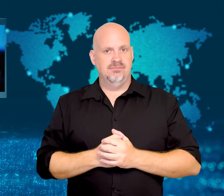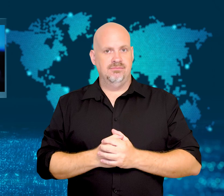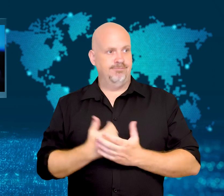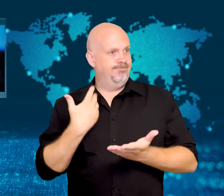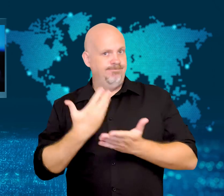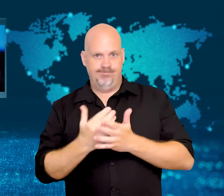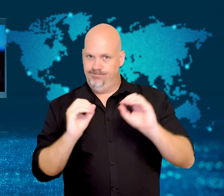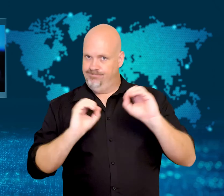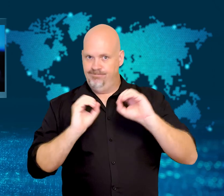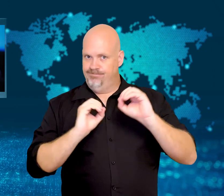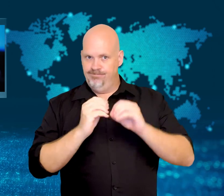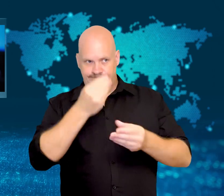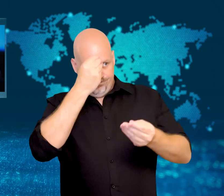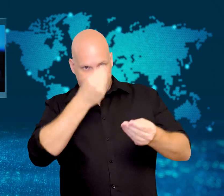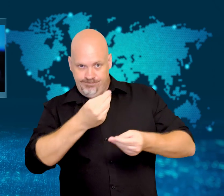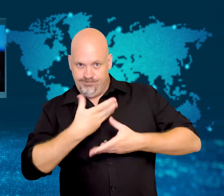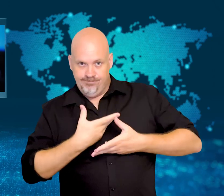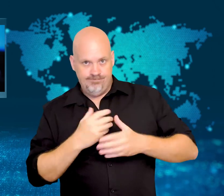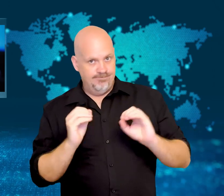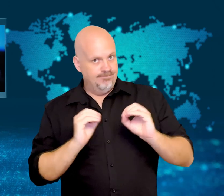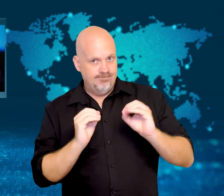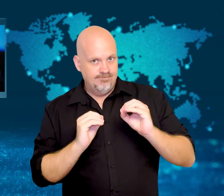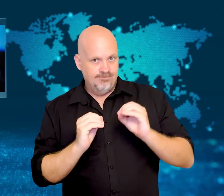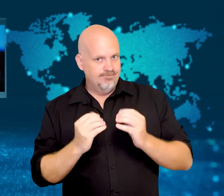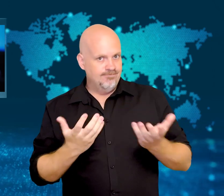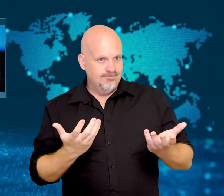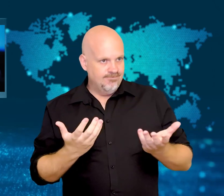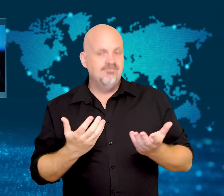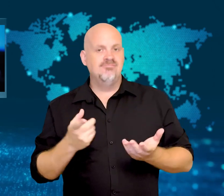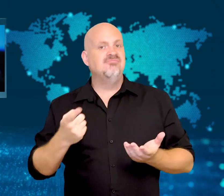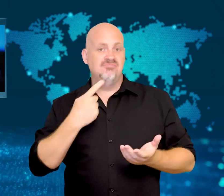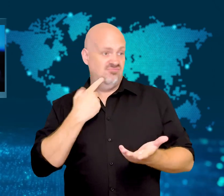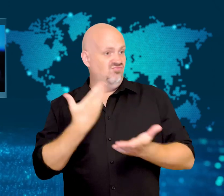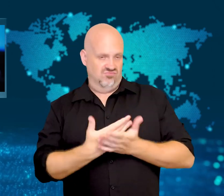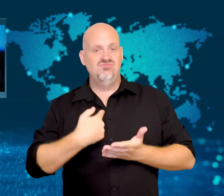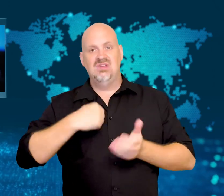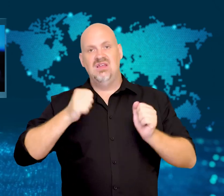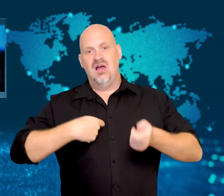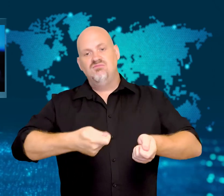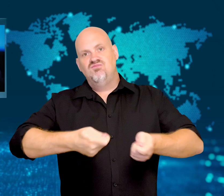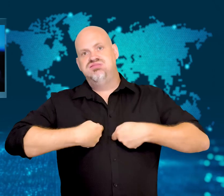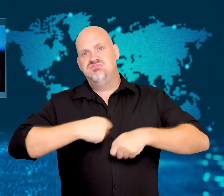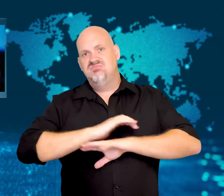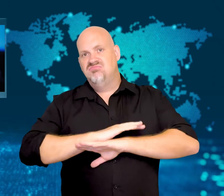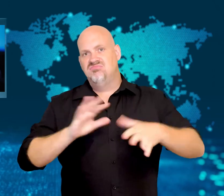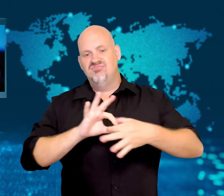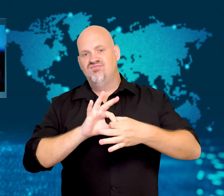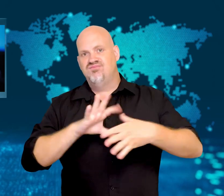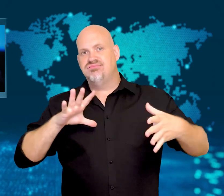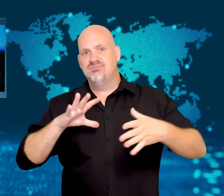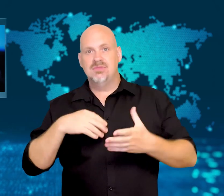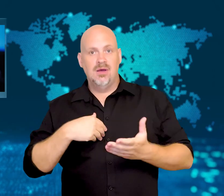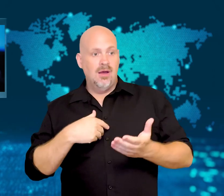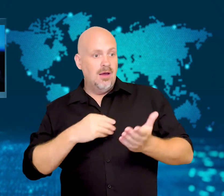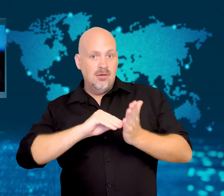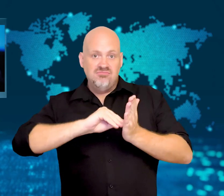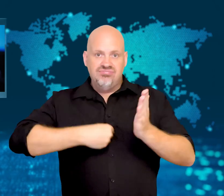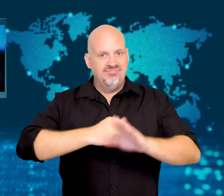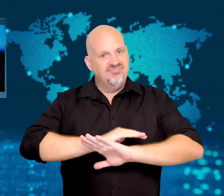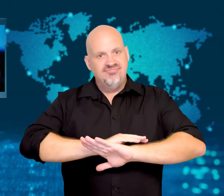He is now threatening to walk away from his offer,